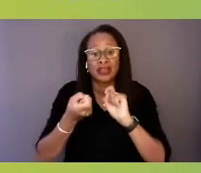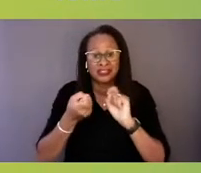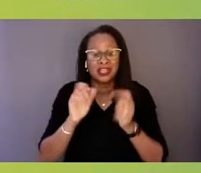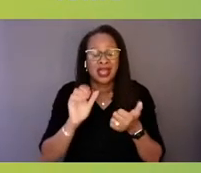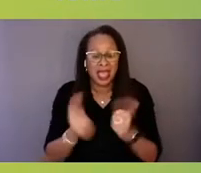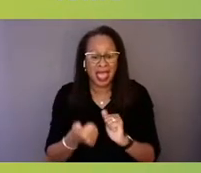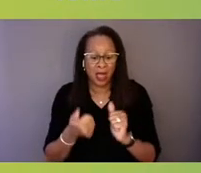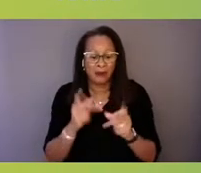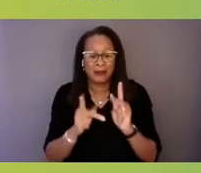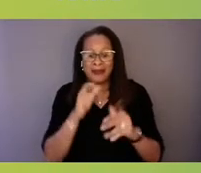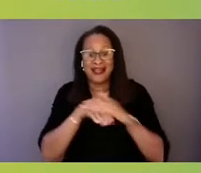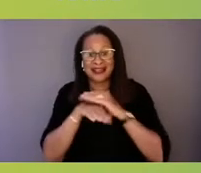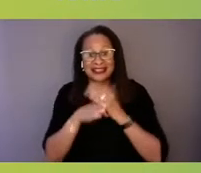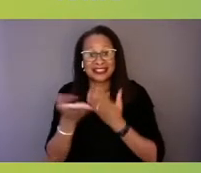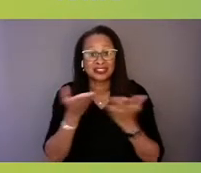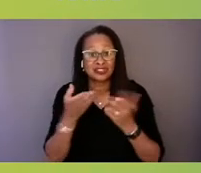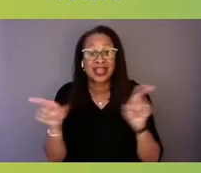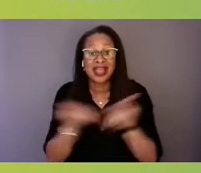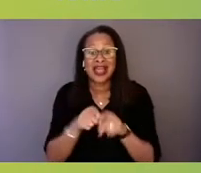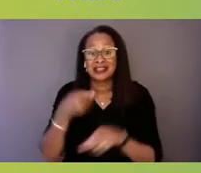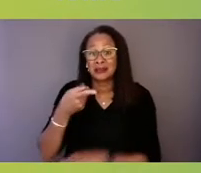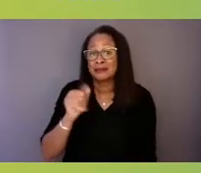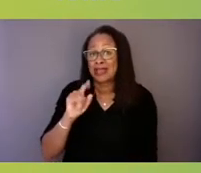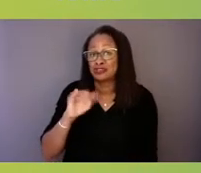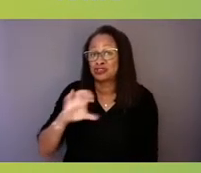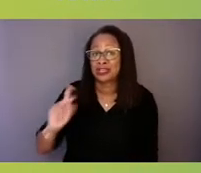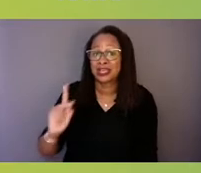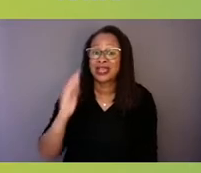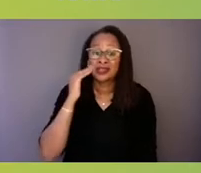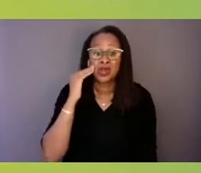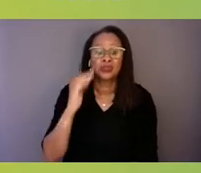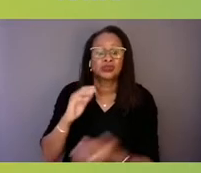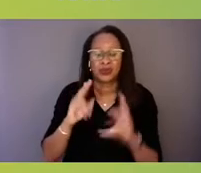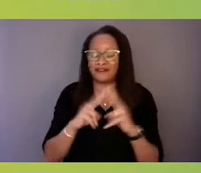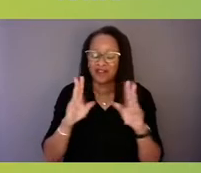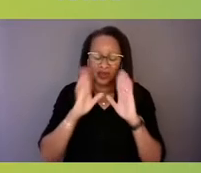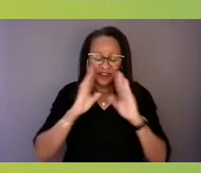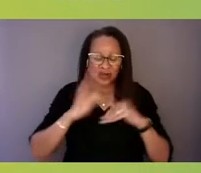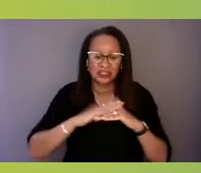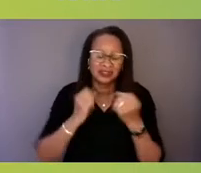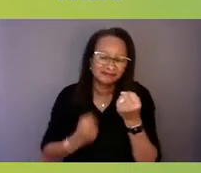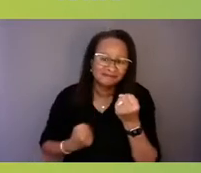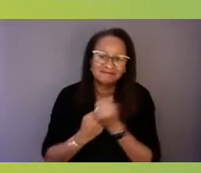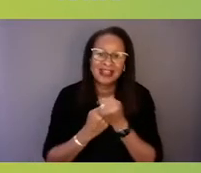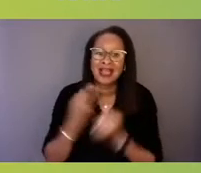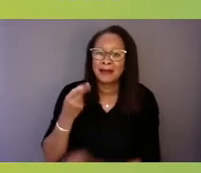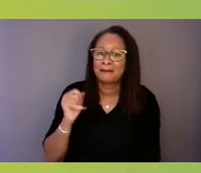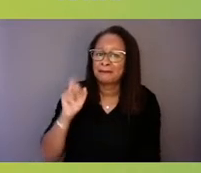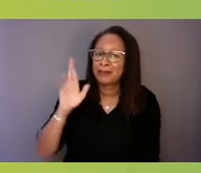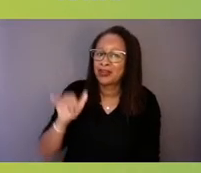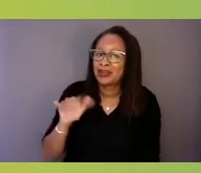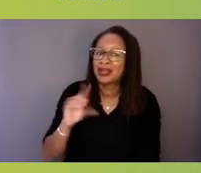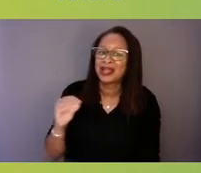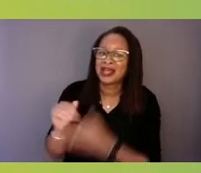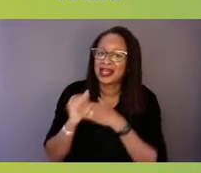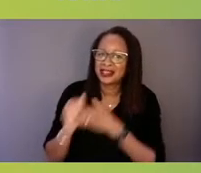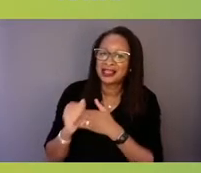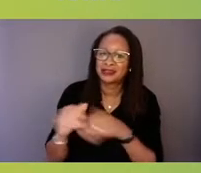As Patrick knows, we're really focused on shoring up and strengthening parity. We need to hold insurers and plans accountable to the current law,